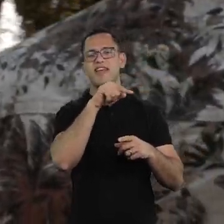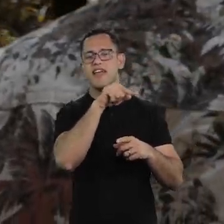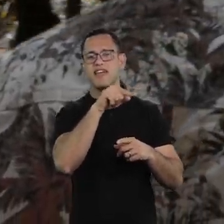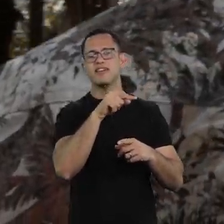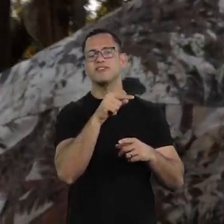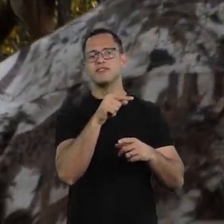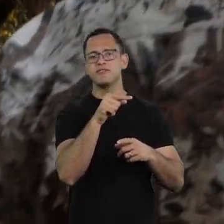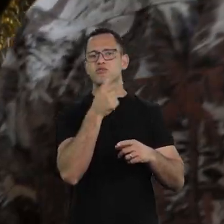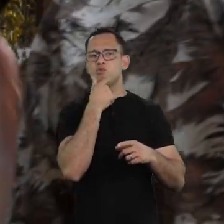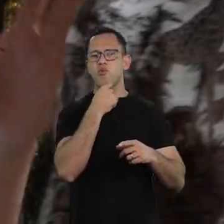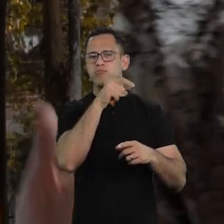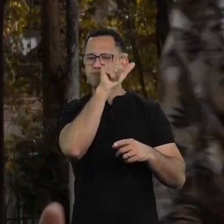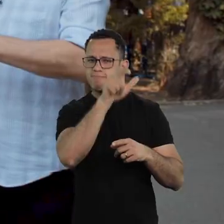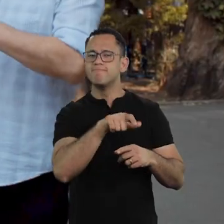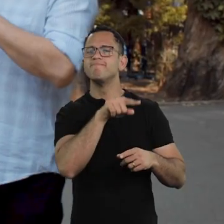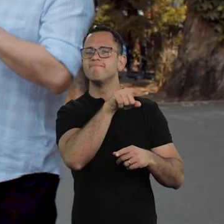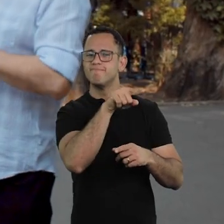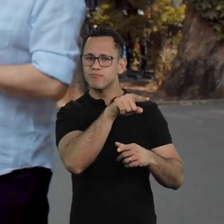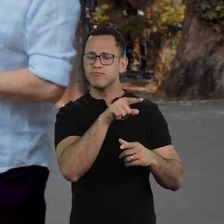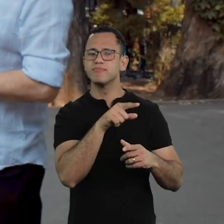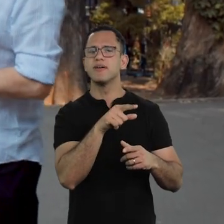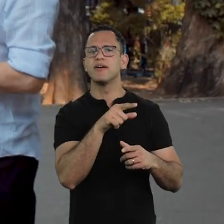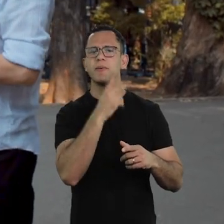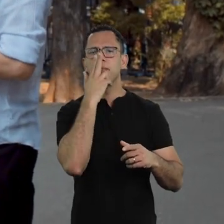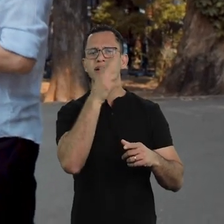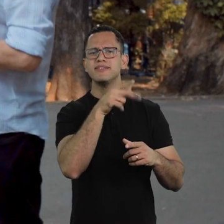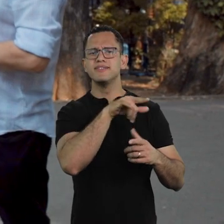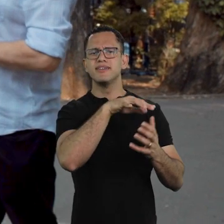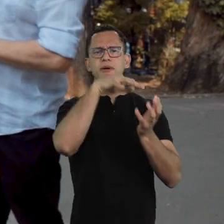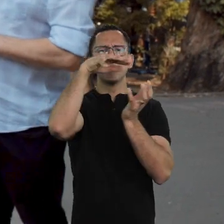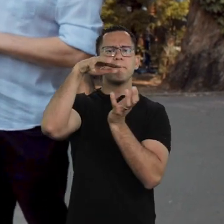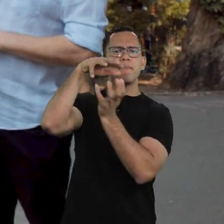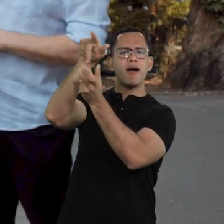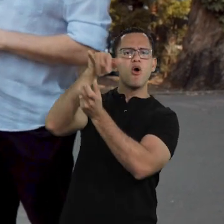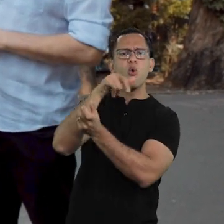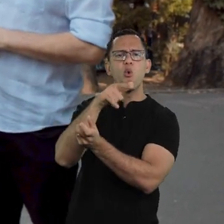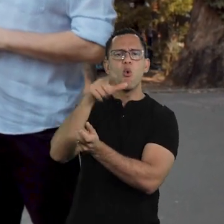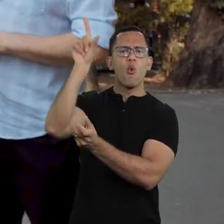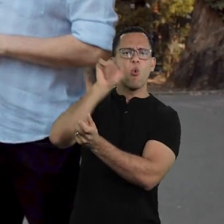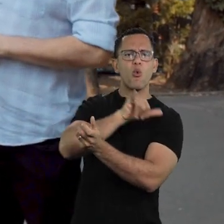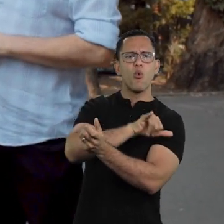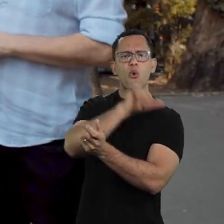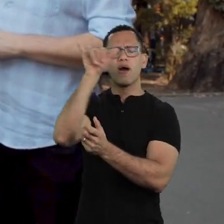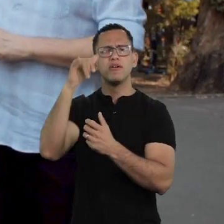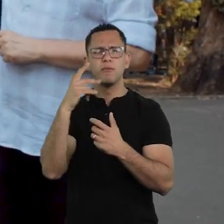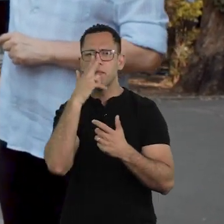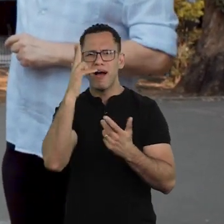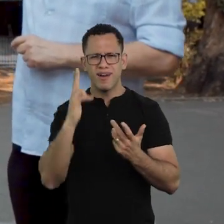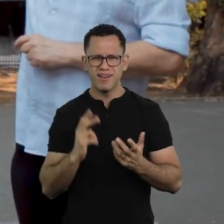I loved it. Fellini is also... Did you? Fellini is also from another planet. I know, I know ...